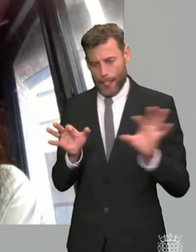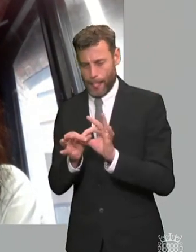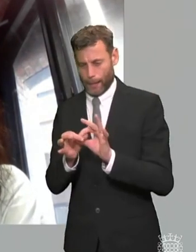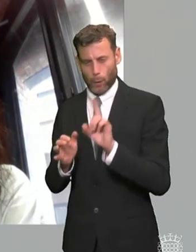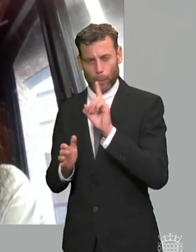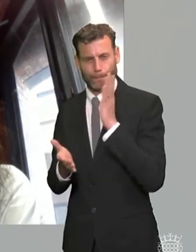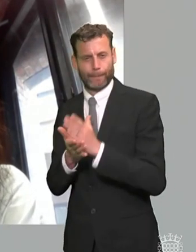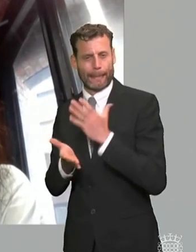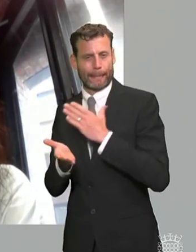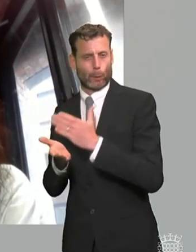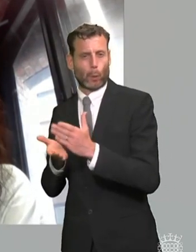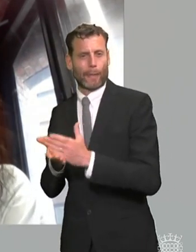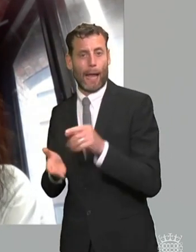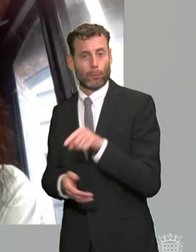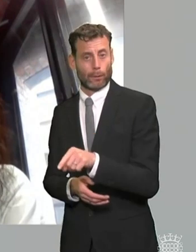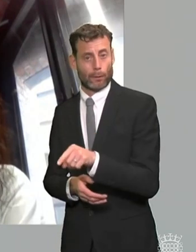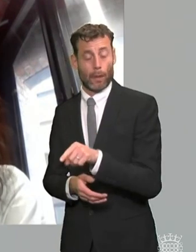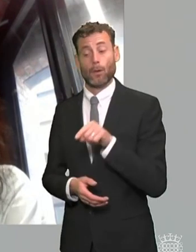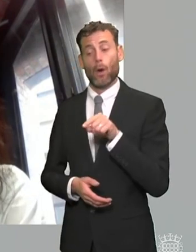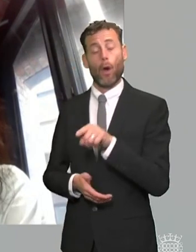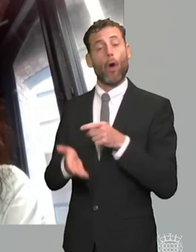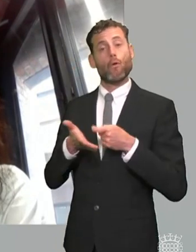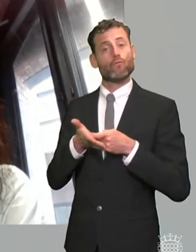we were talking about possibly two years ago when we were um you know when we were